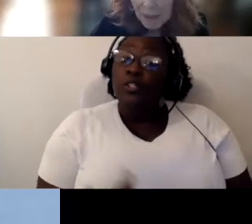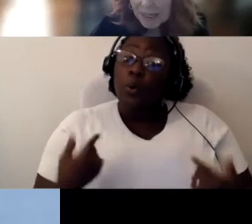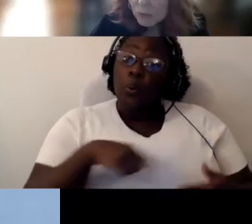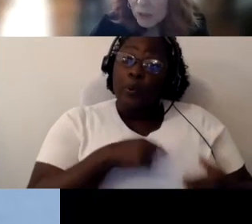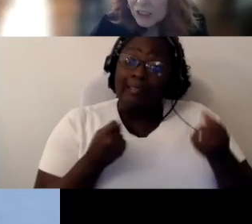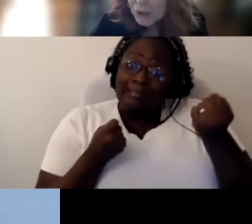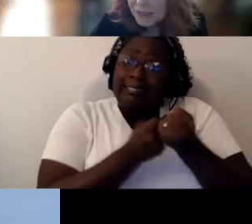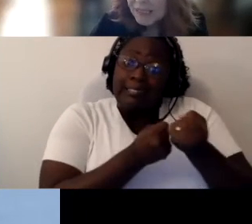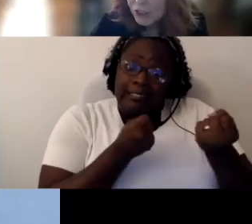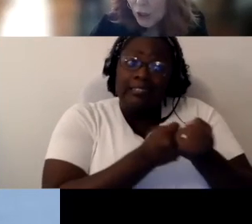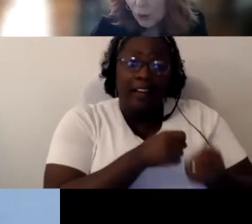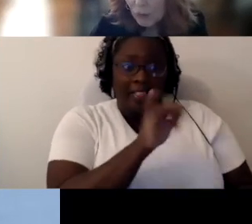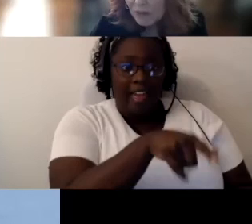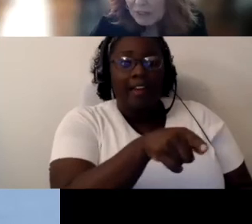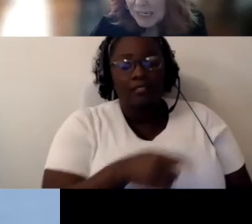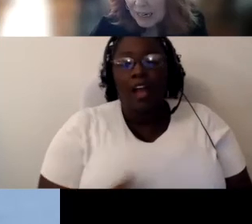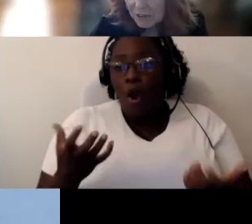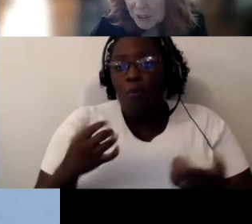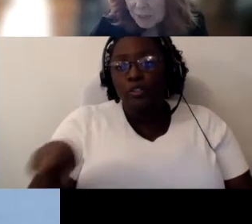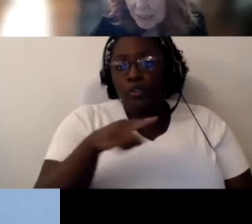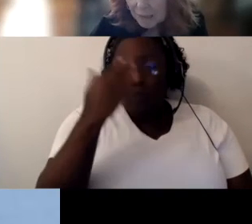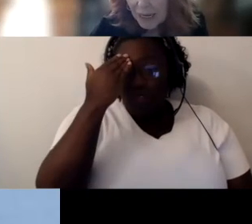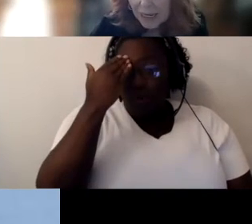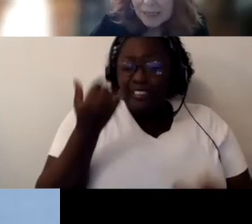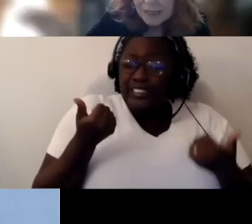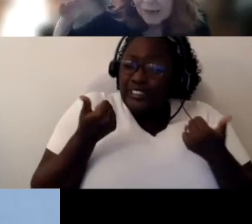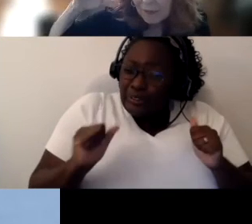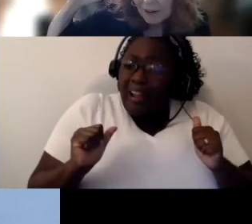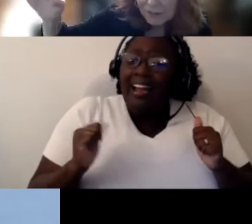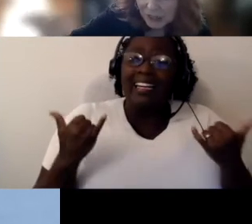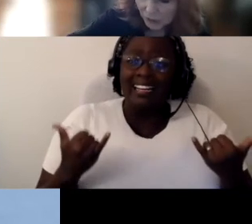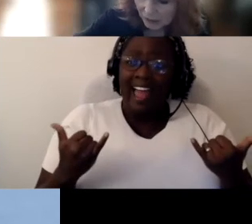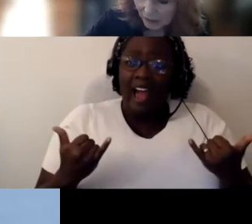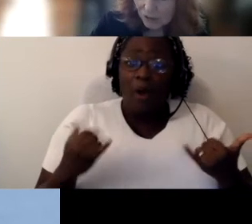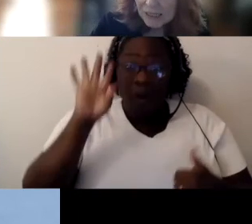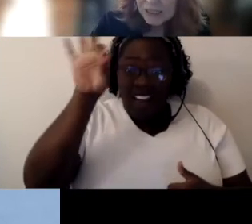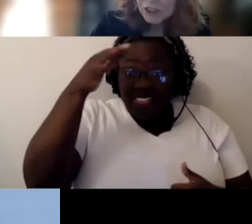I wanted you to at least know that there's efforts being made at the federal level to